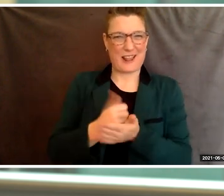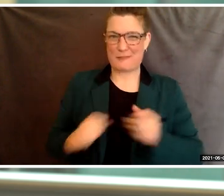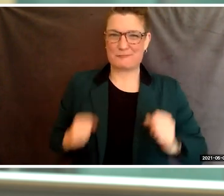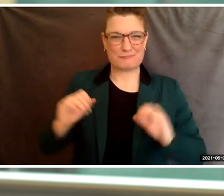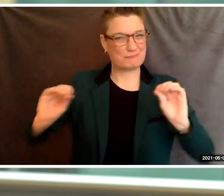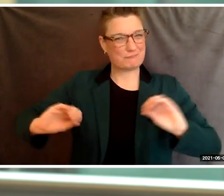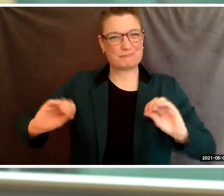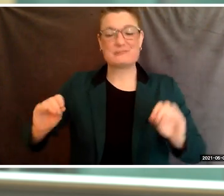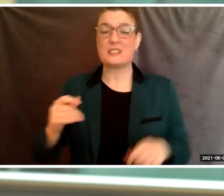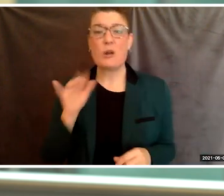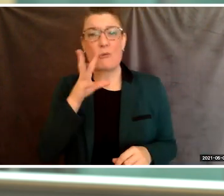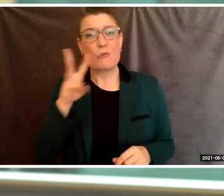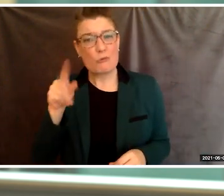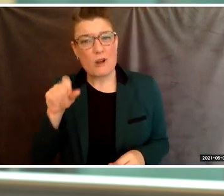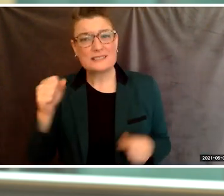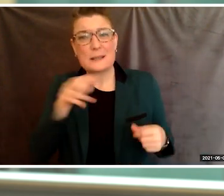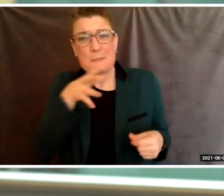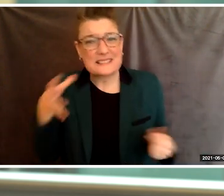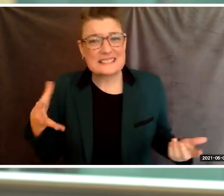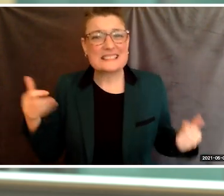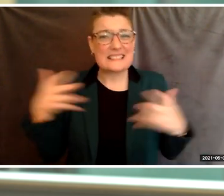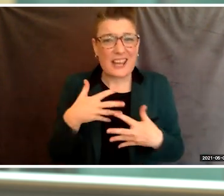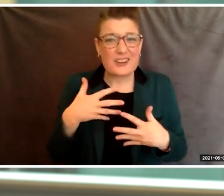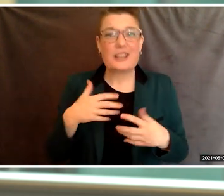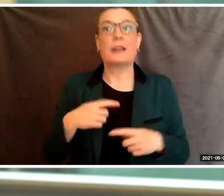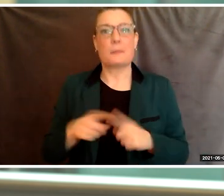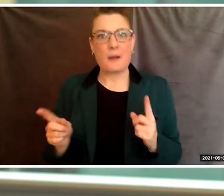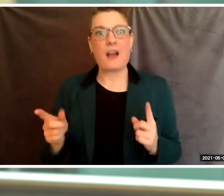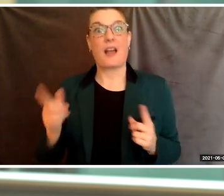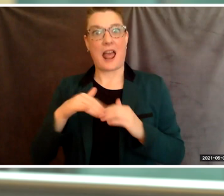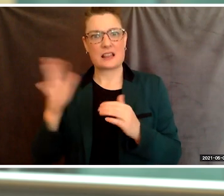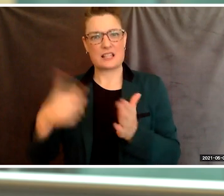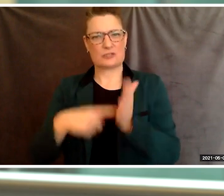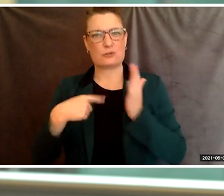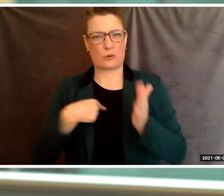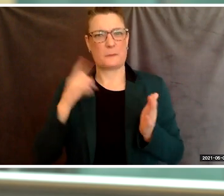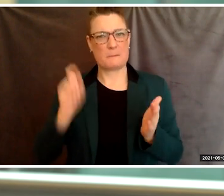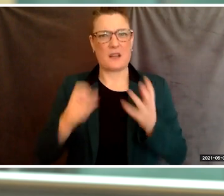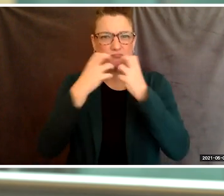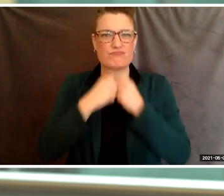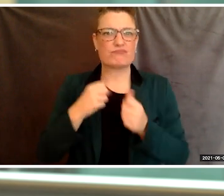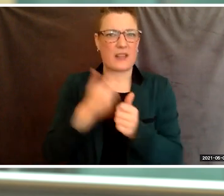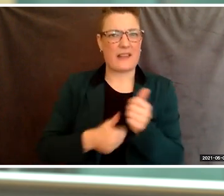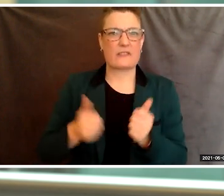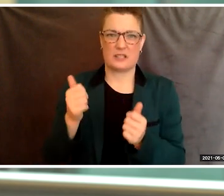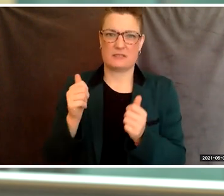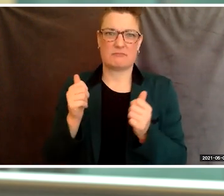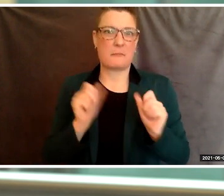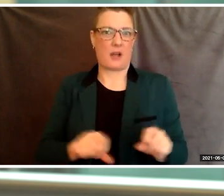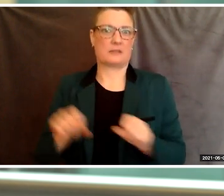but at least I stopped taking what I can't do at face value. While I was scrolling through speech after speech looking